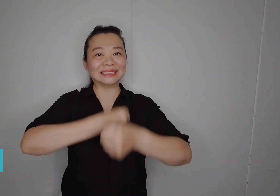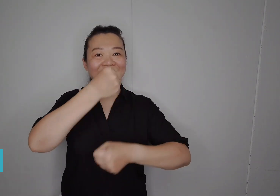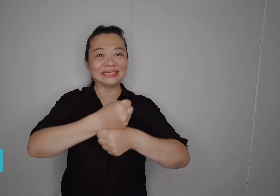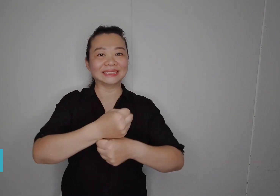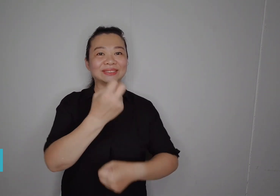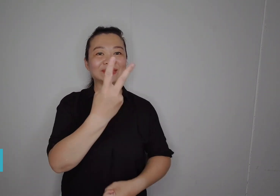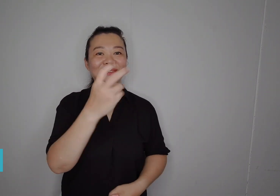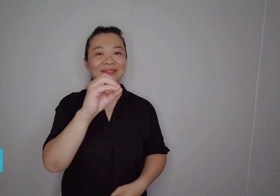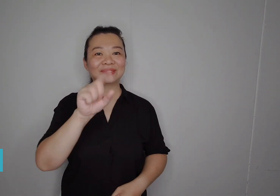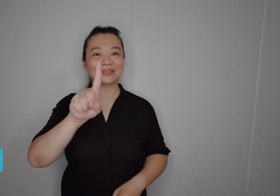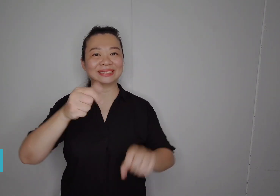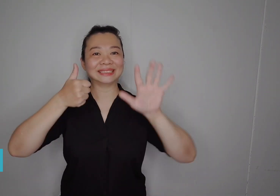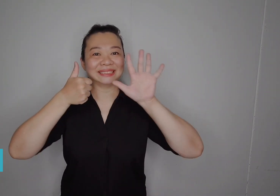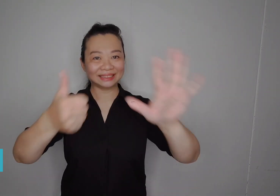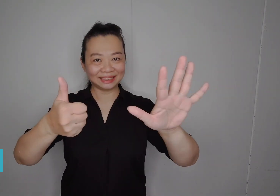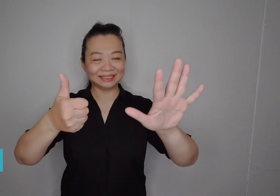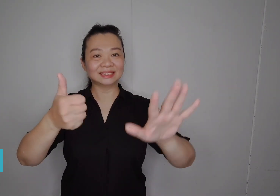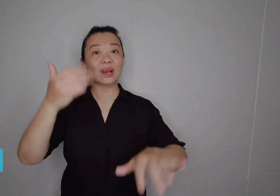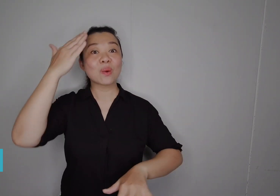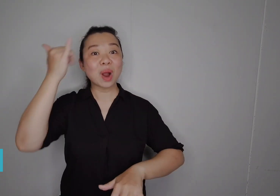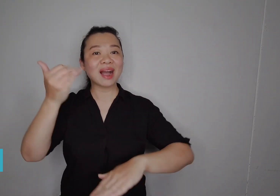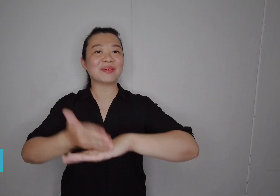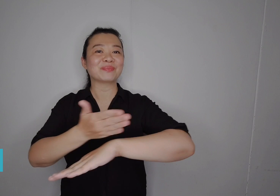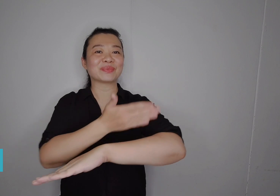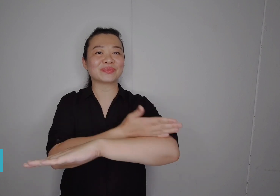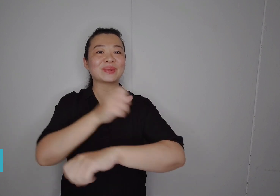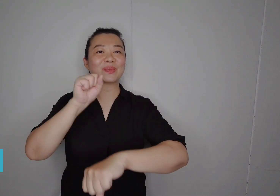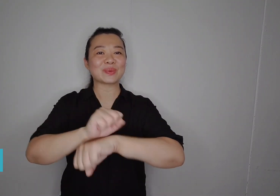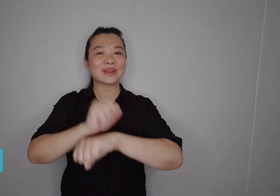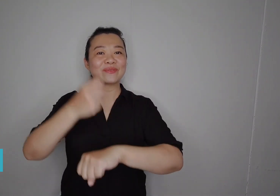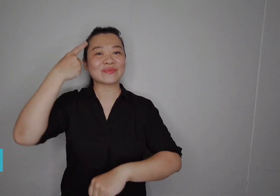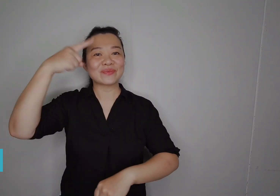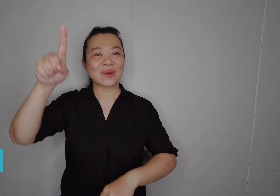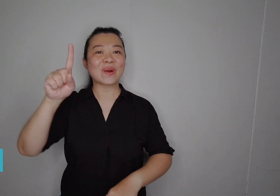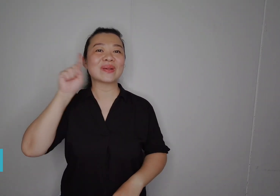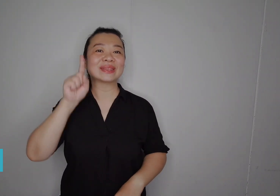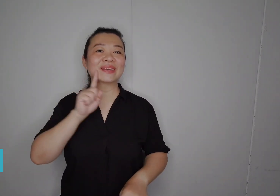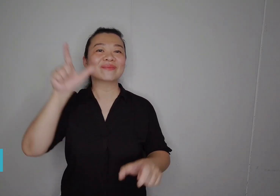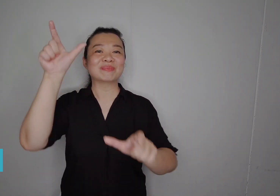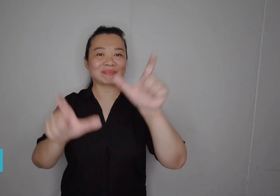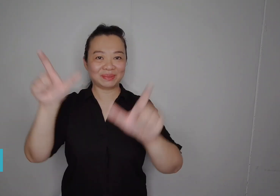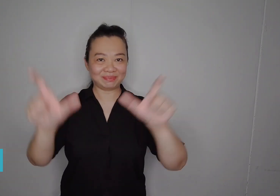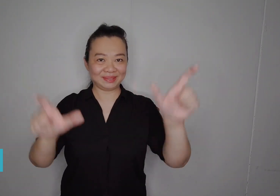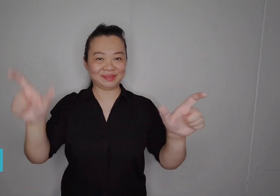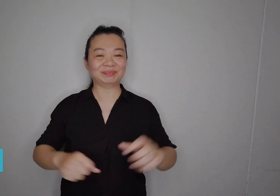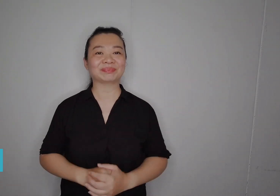their signing store in 2016 to improve employment for Deaf people.